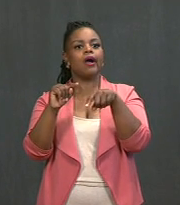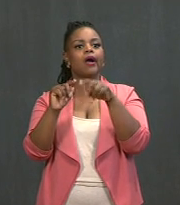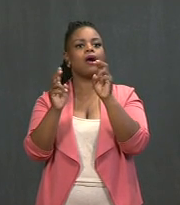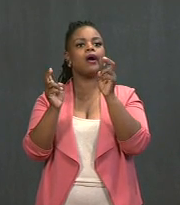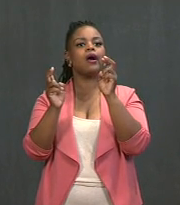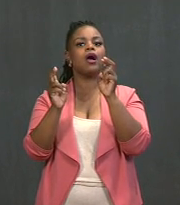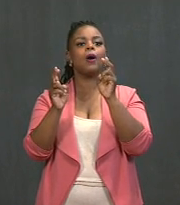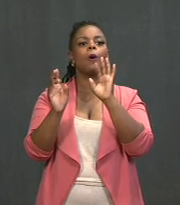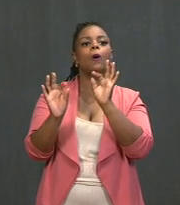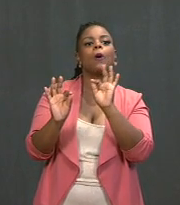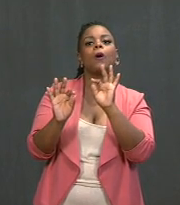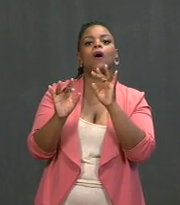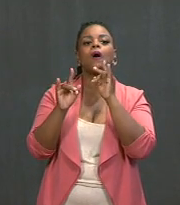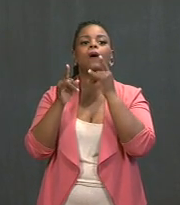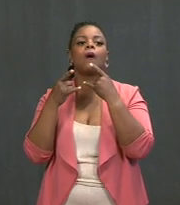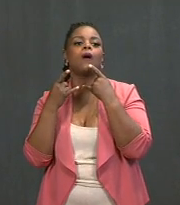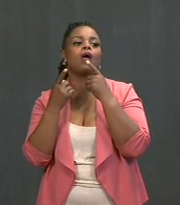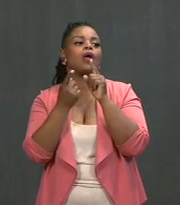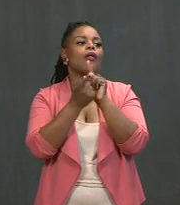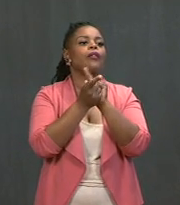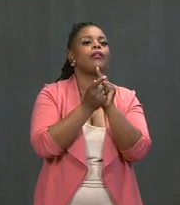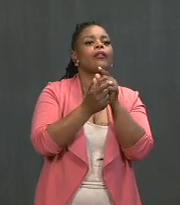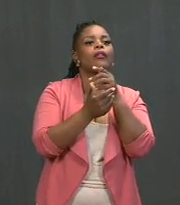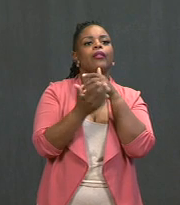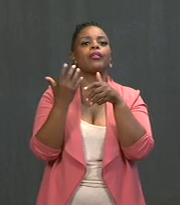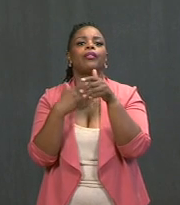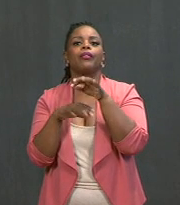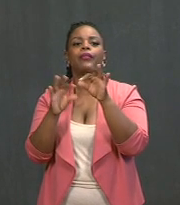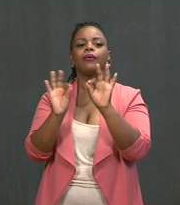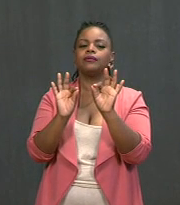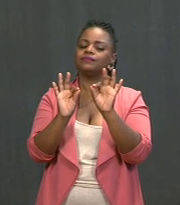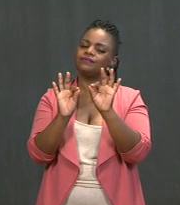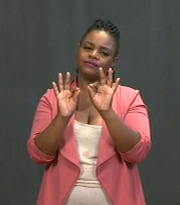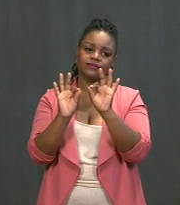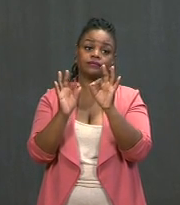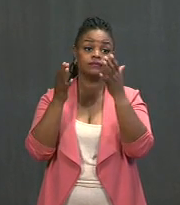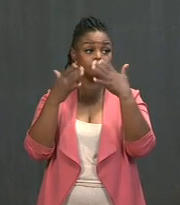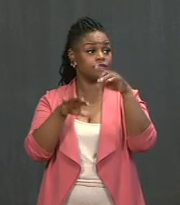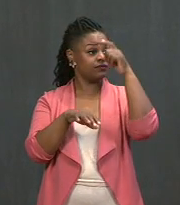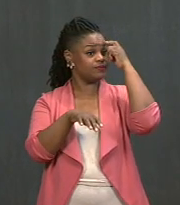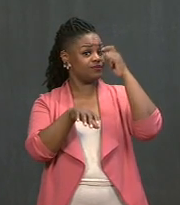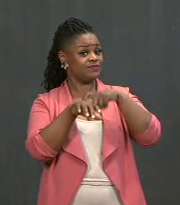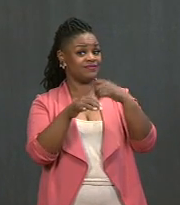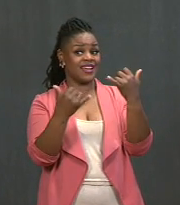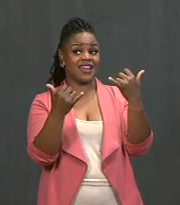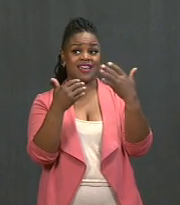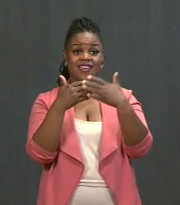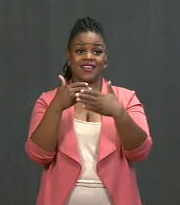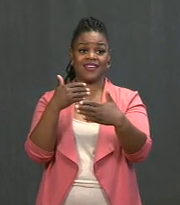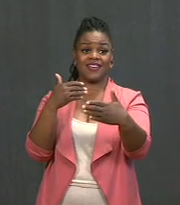My hope is, before the summer is over, I'm talking to you all about how we have even access